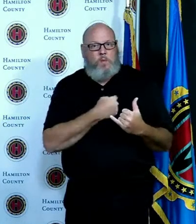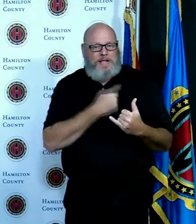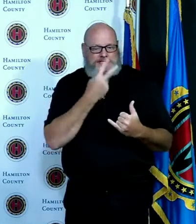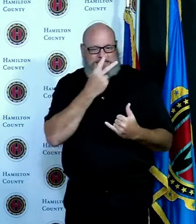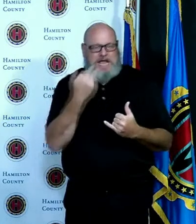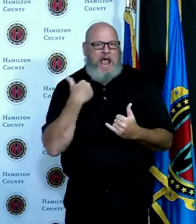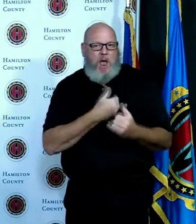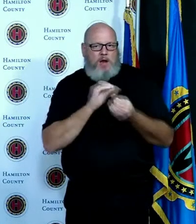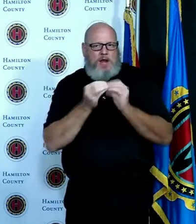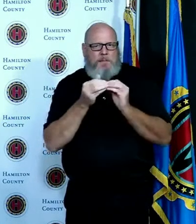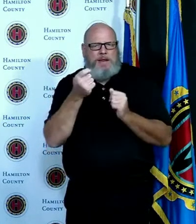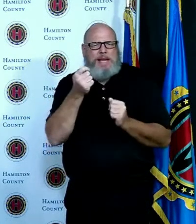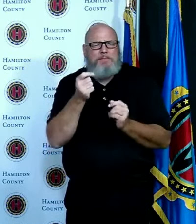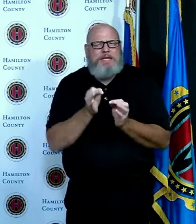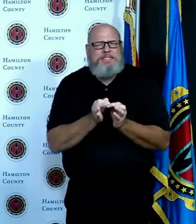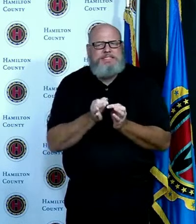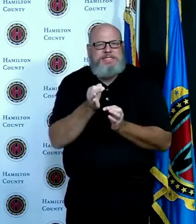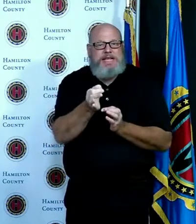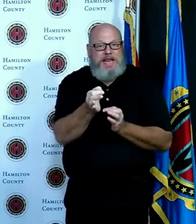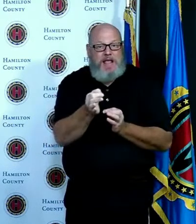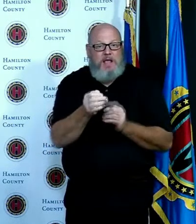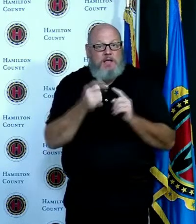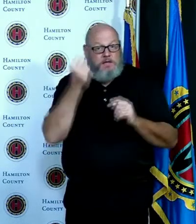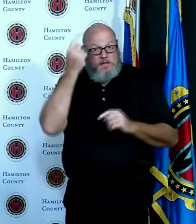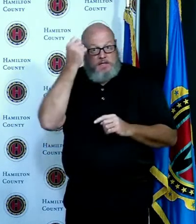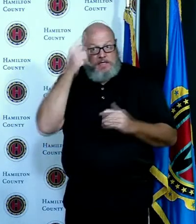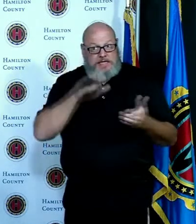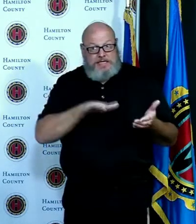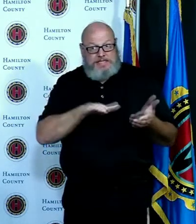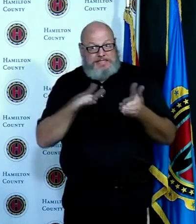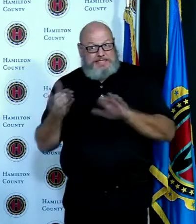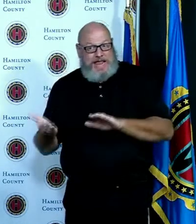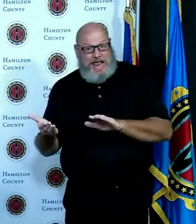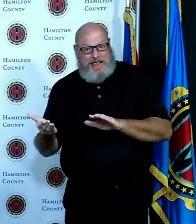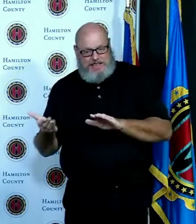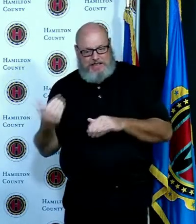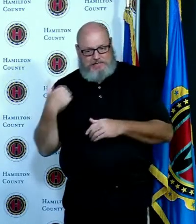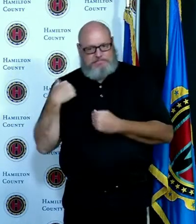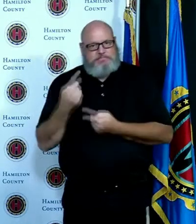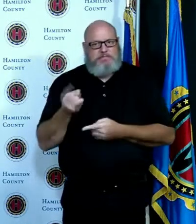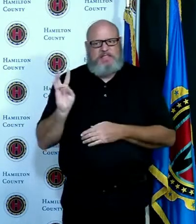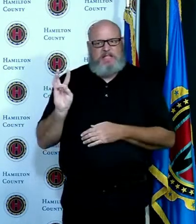continue to grow as these other two numbers and continue to grow so I just think it's helpful